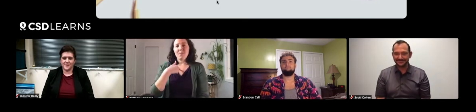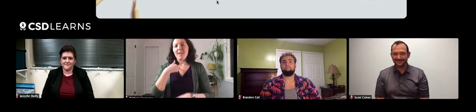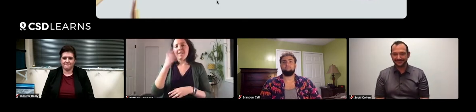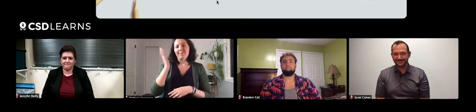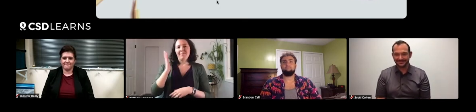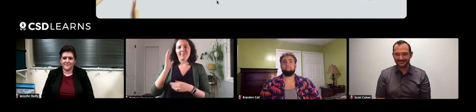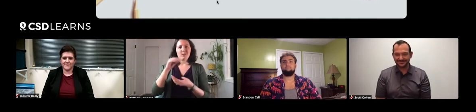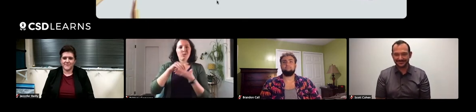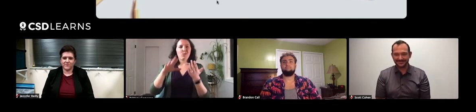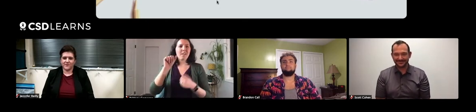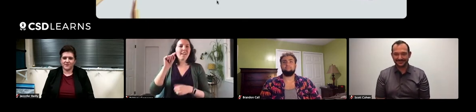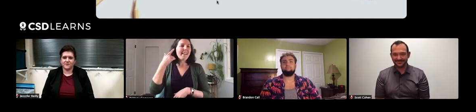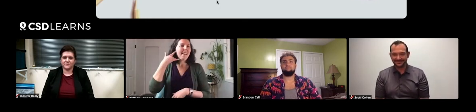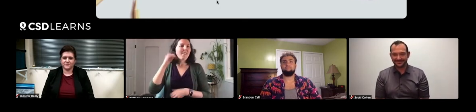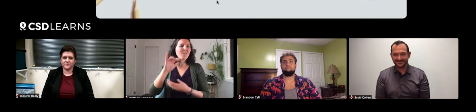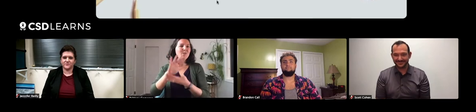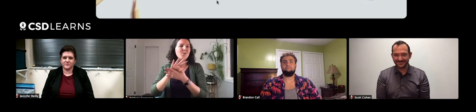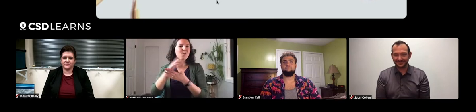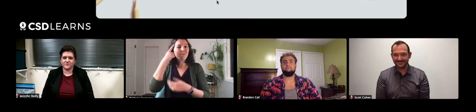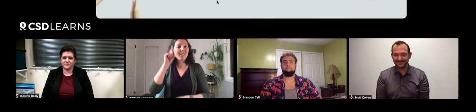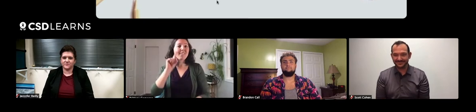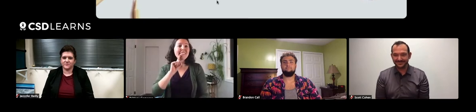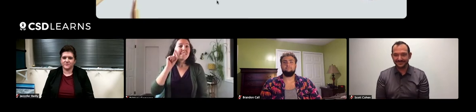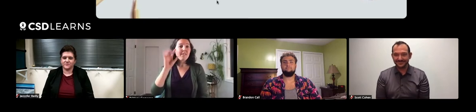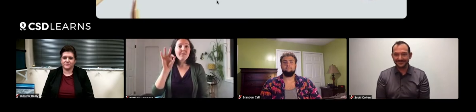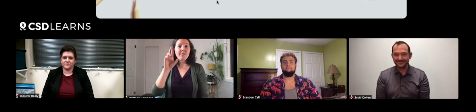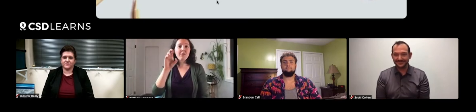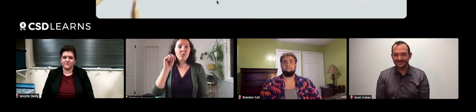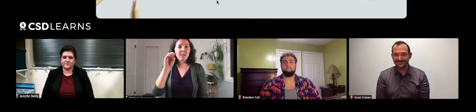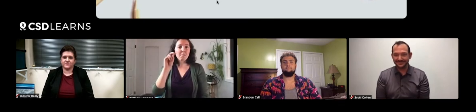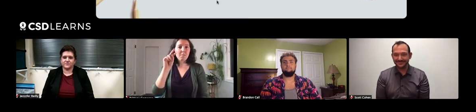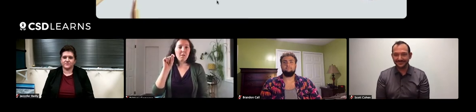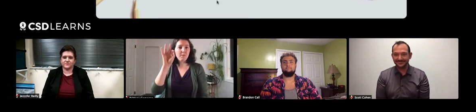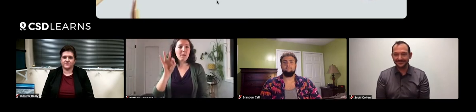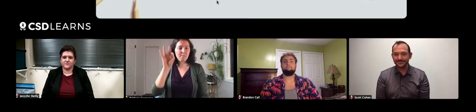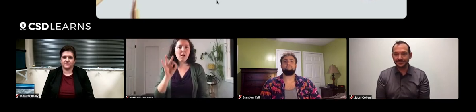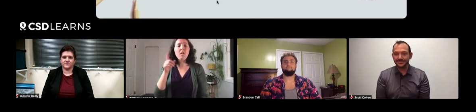When I was a student at the California School for the Deaf, Fremont,